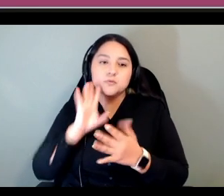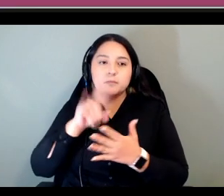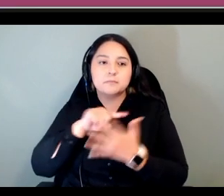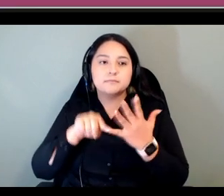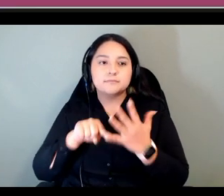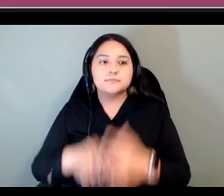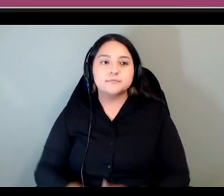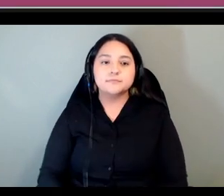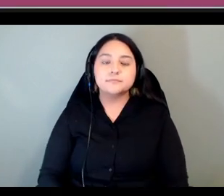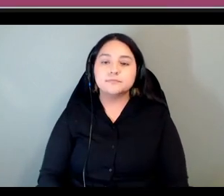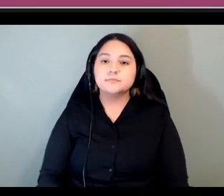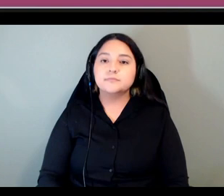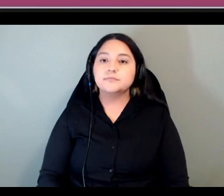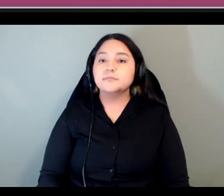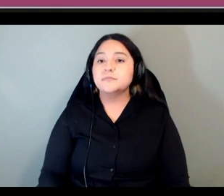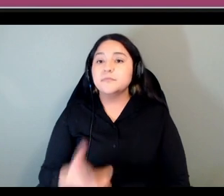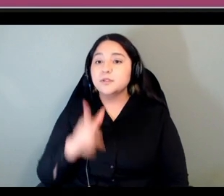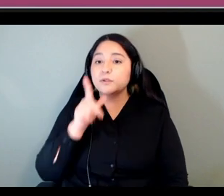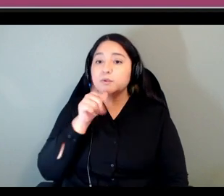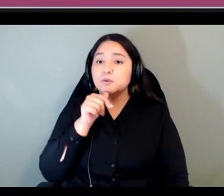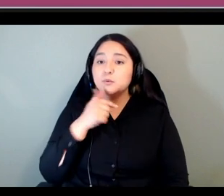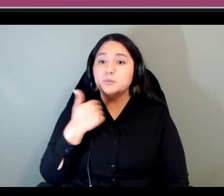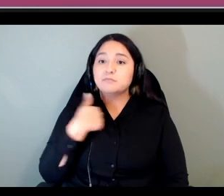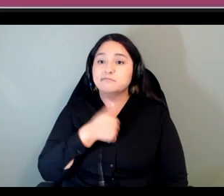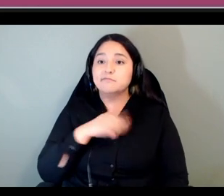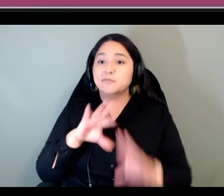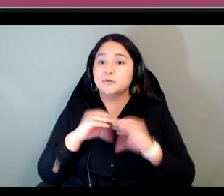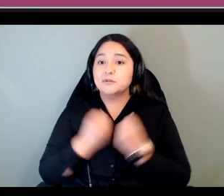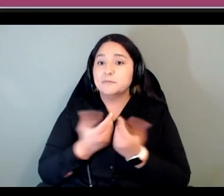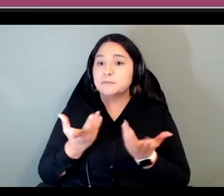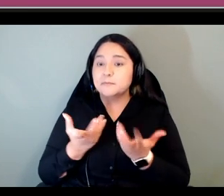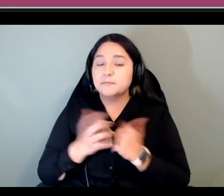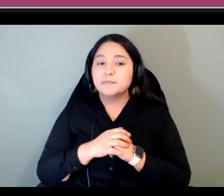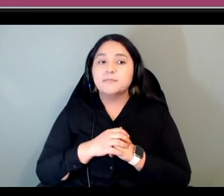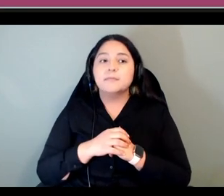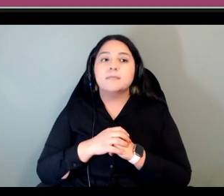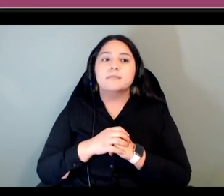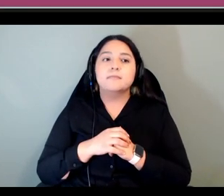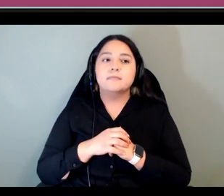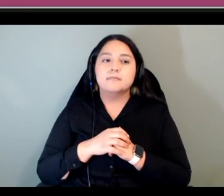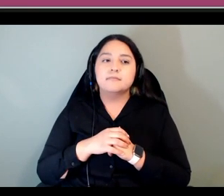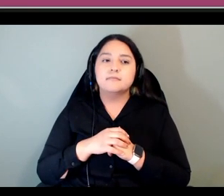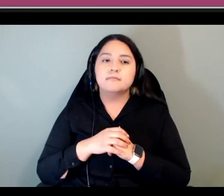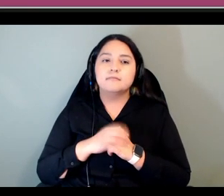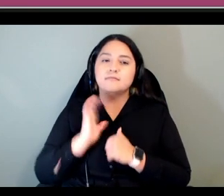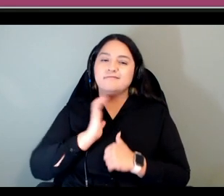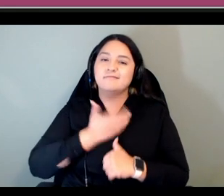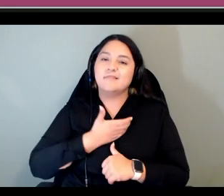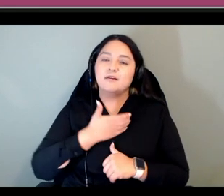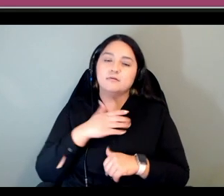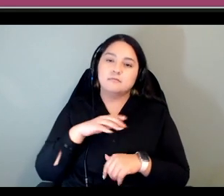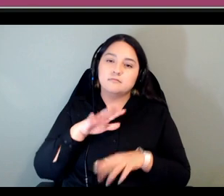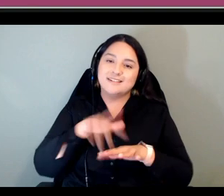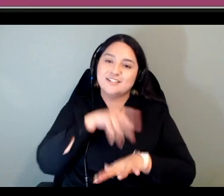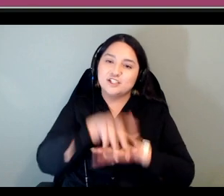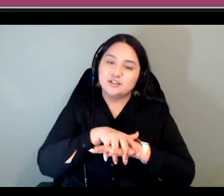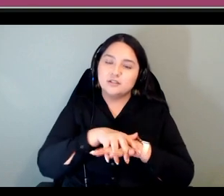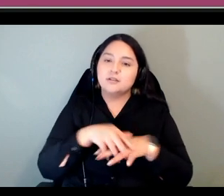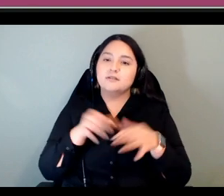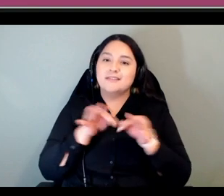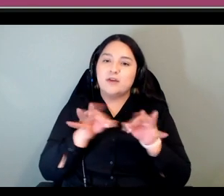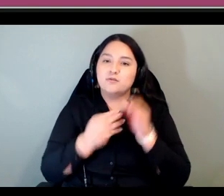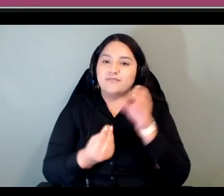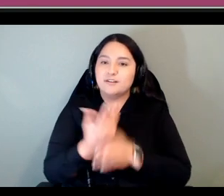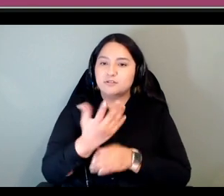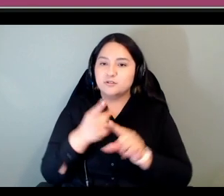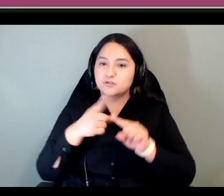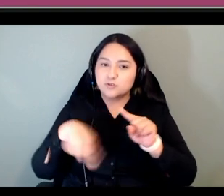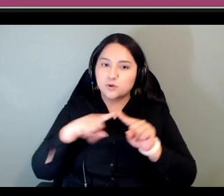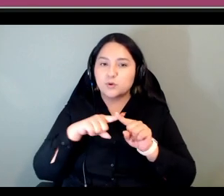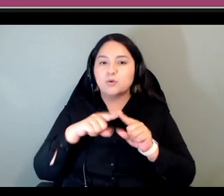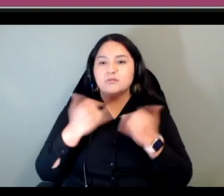so who we are so praise to woodland's indigenous language revitalization circle is now an incorporated